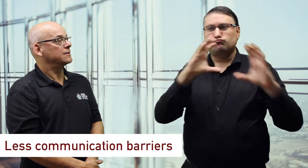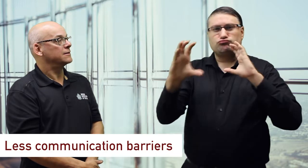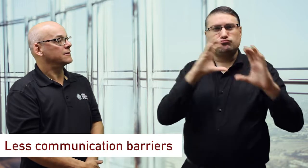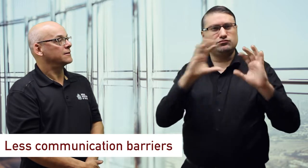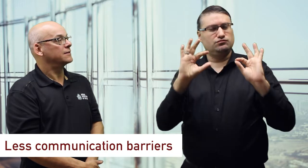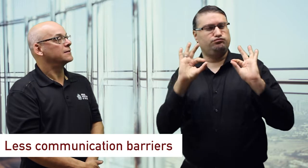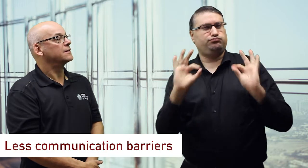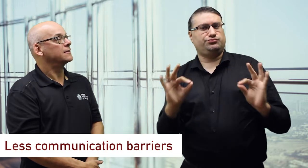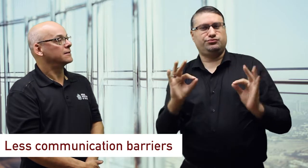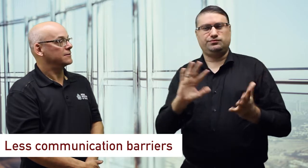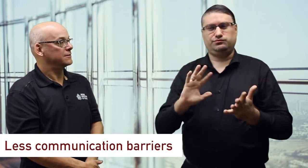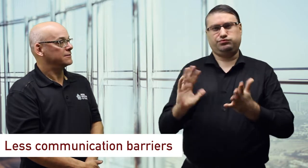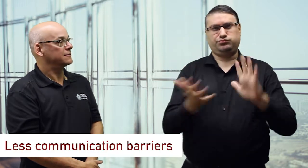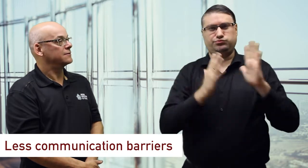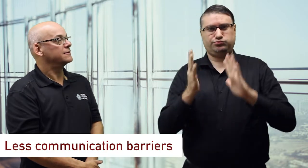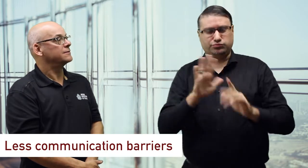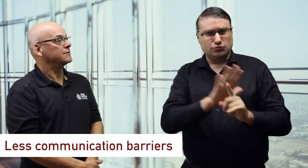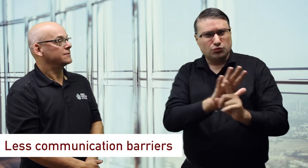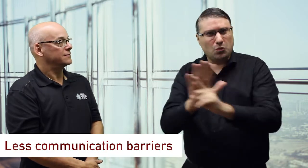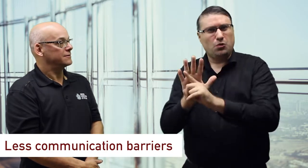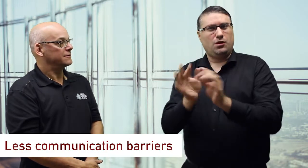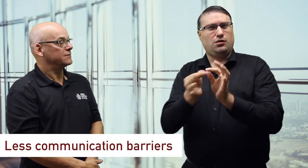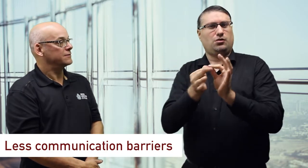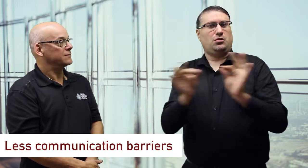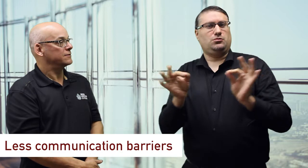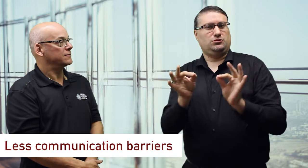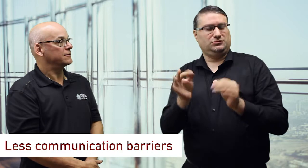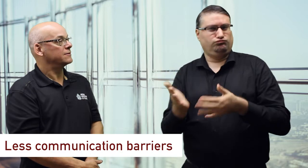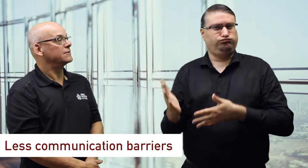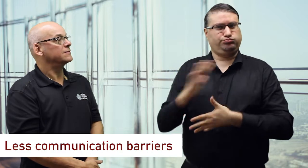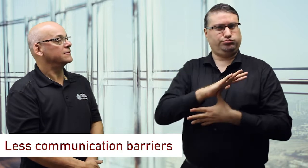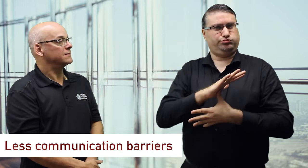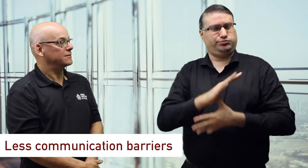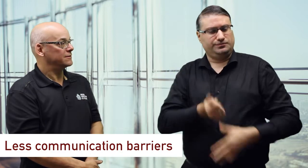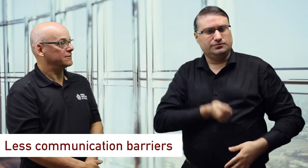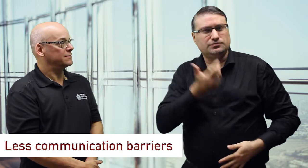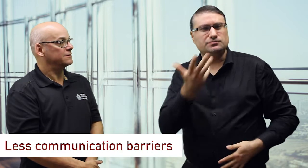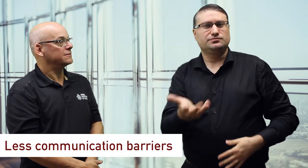to communication, much more ease in using our own languages, giving priority to use sign languages as our